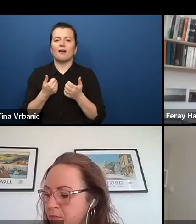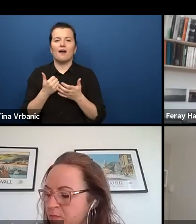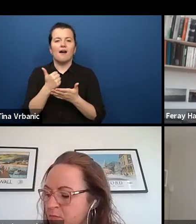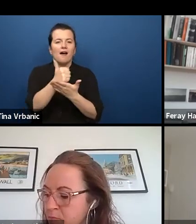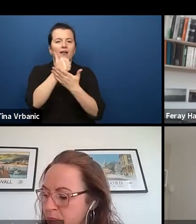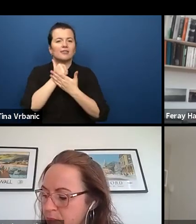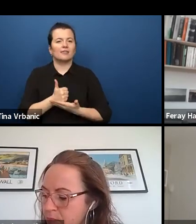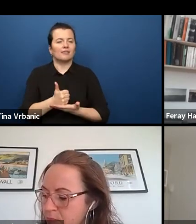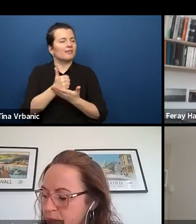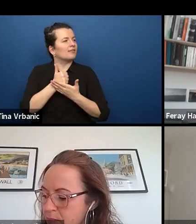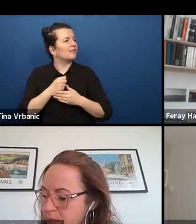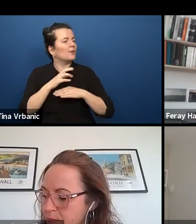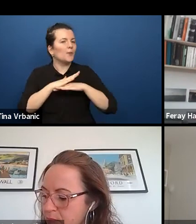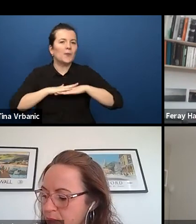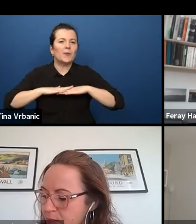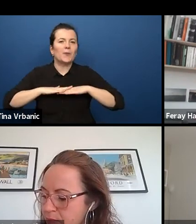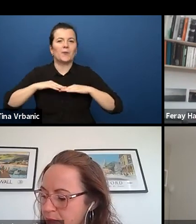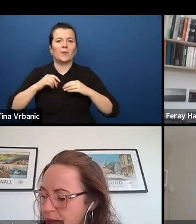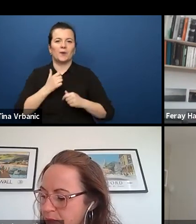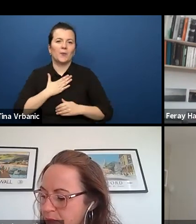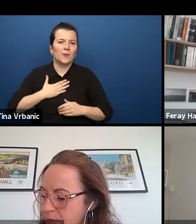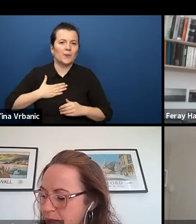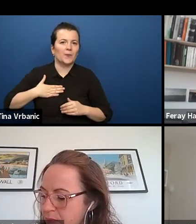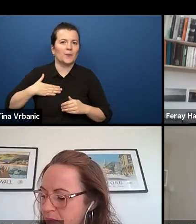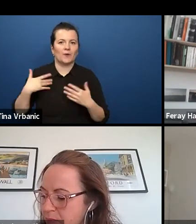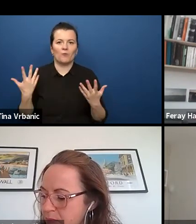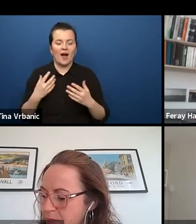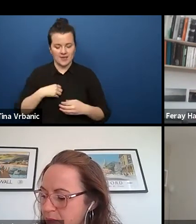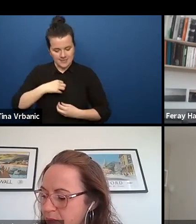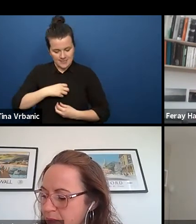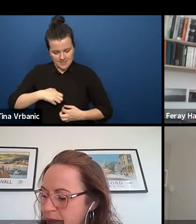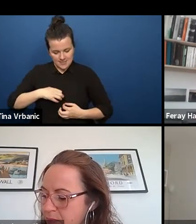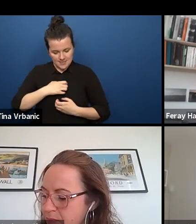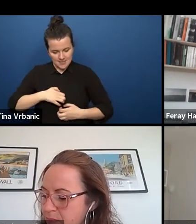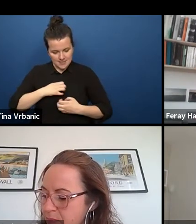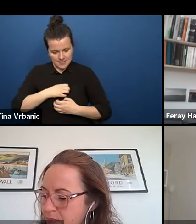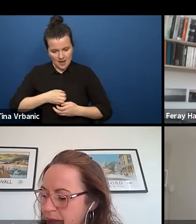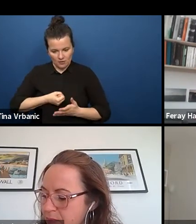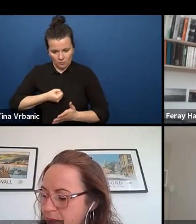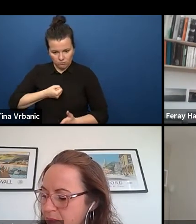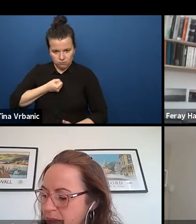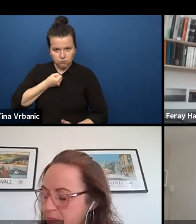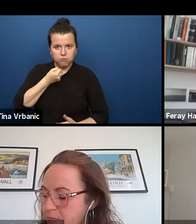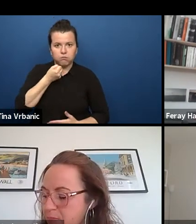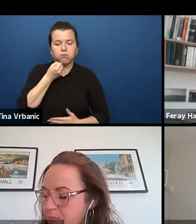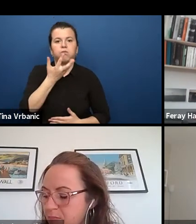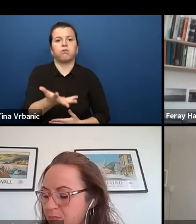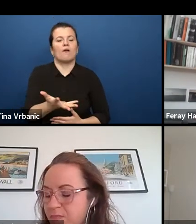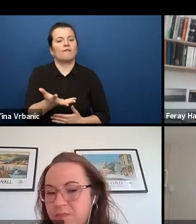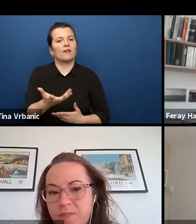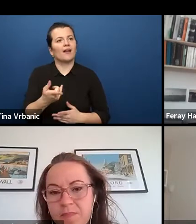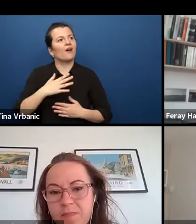and the problems I have to share off my chest which makes me feel a little lighter.